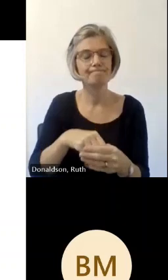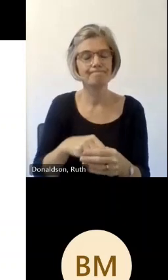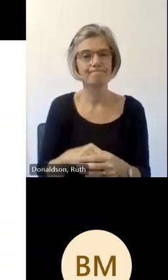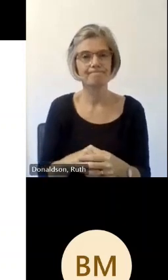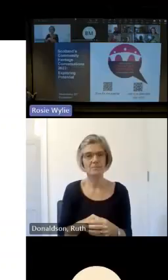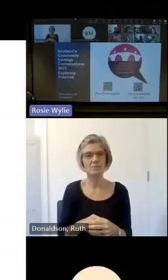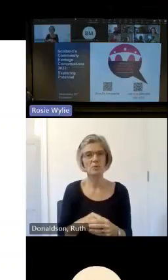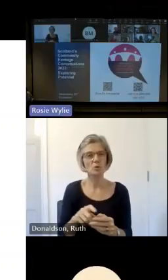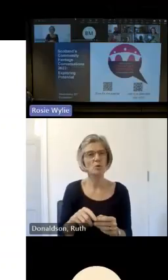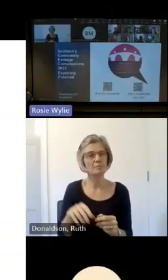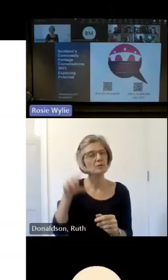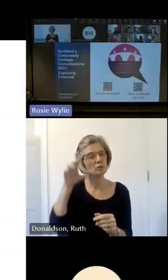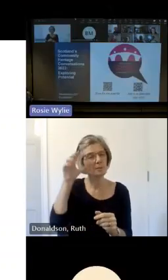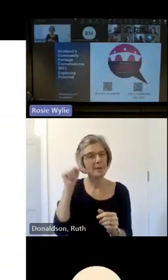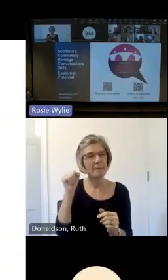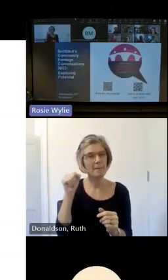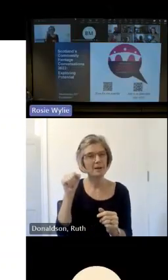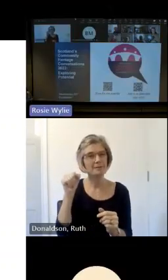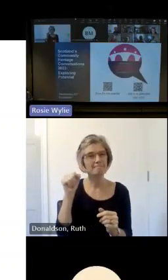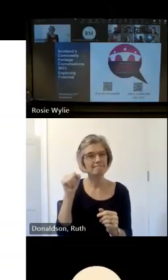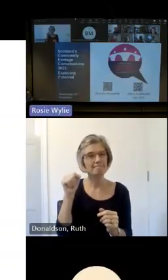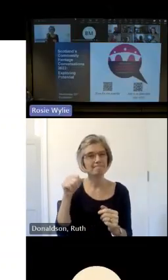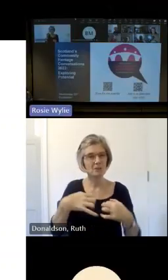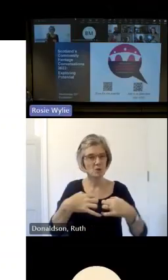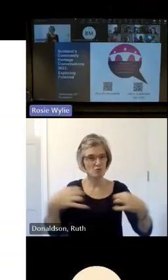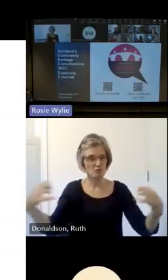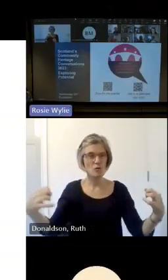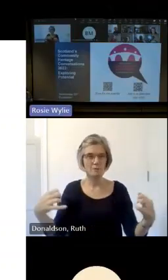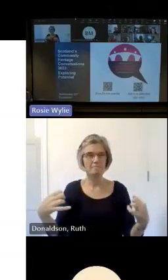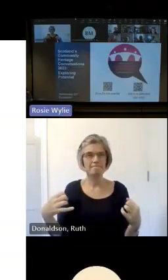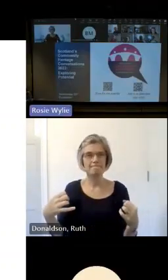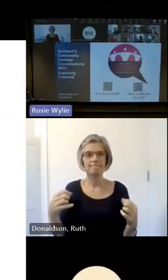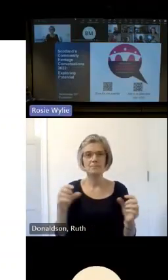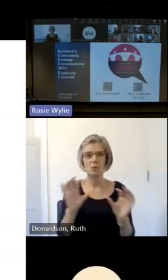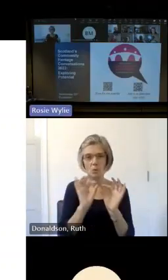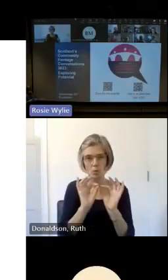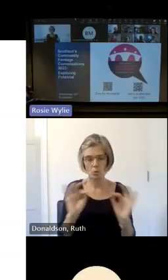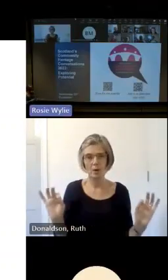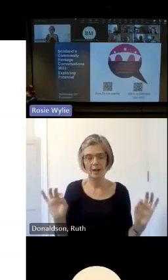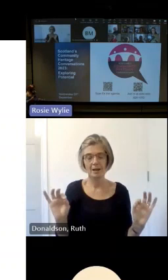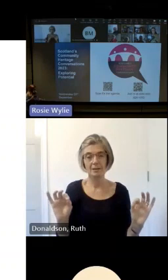and being picked up if you're in the room today we're not anticipating any fire tests today um